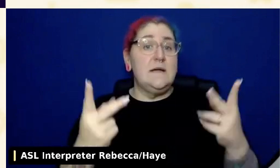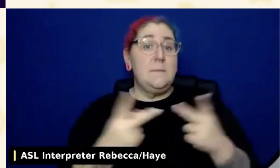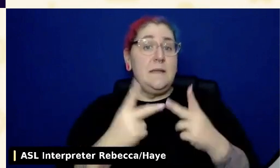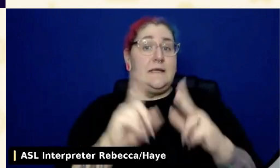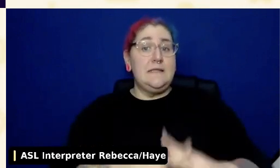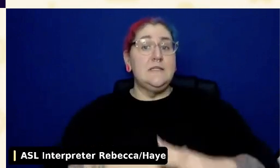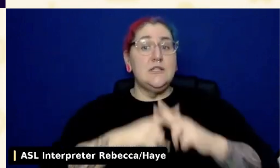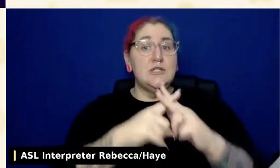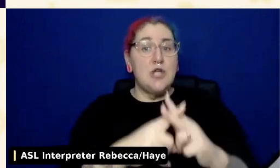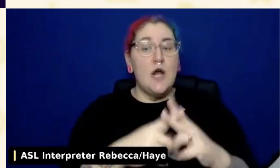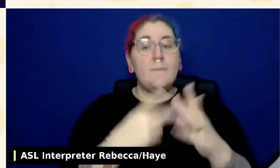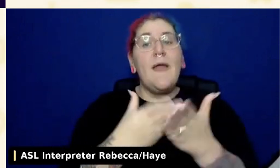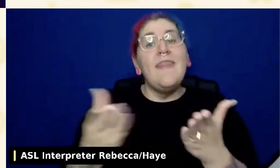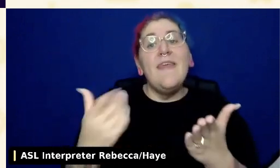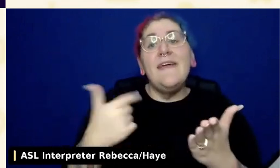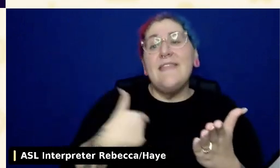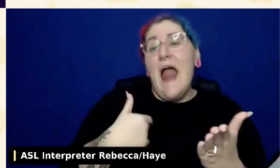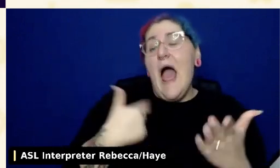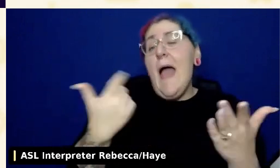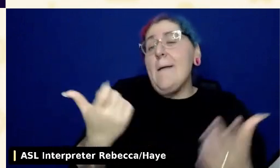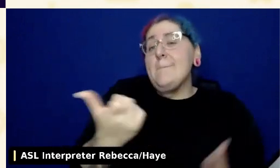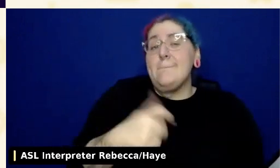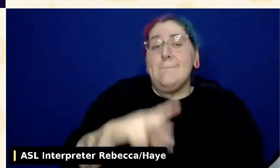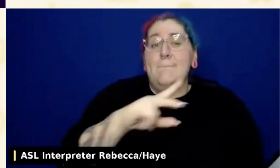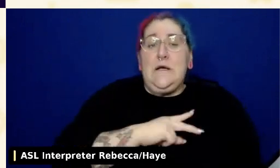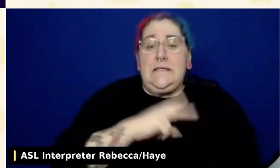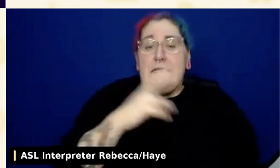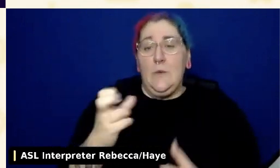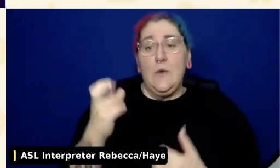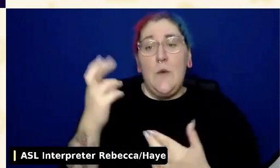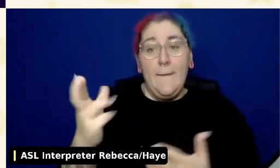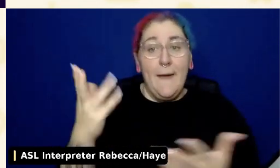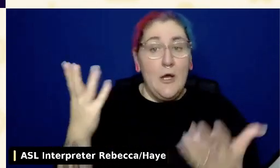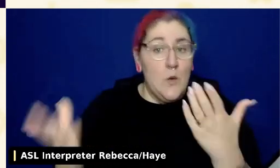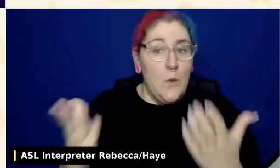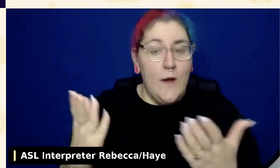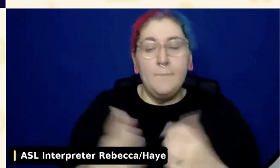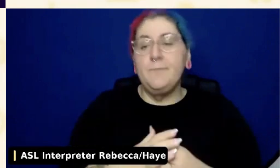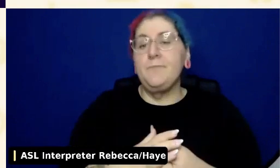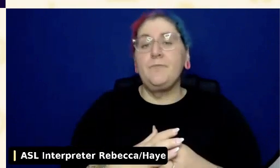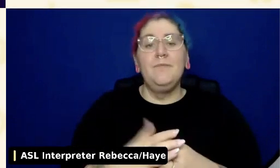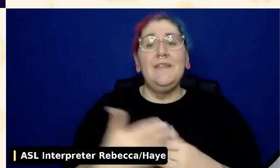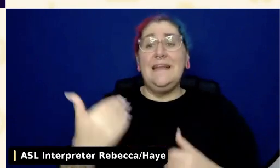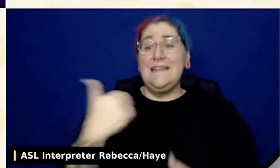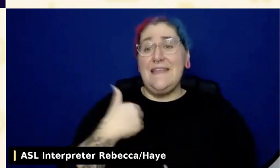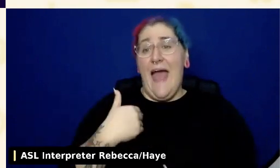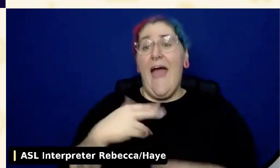Things that I would look for if I'm assessing a theme is one, does it have skip to content links?